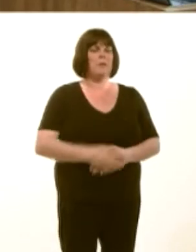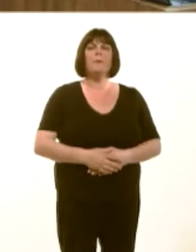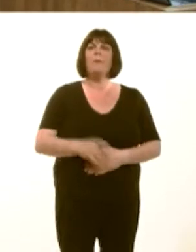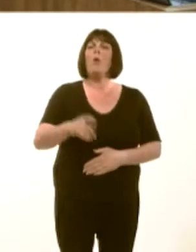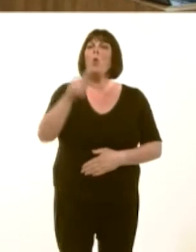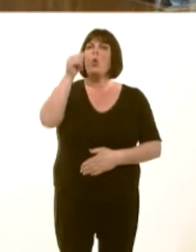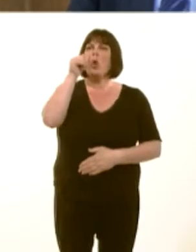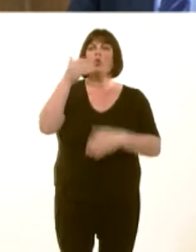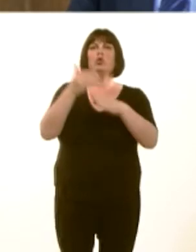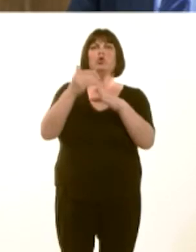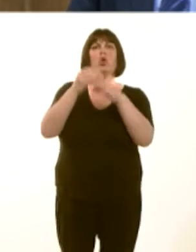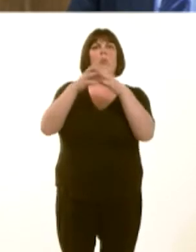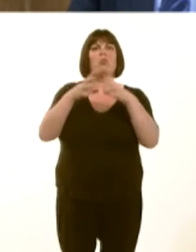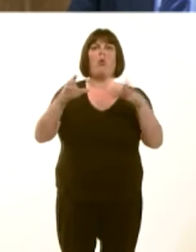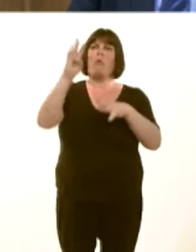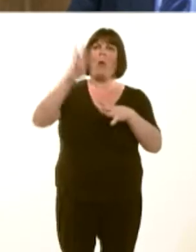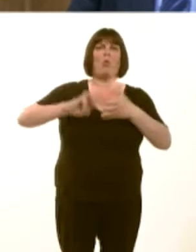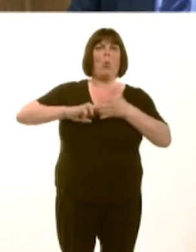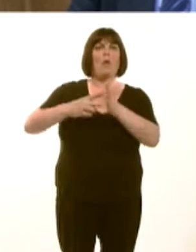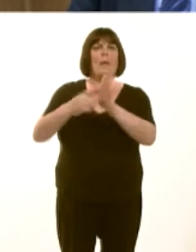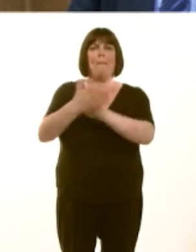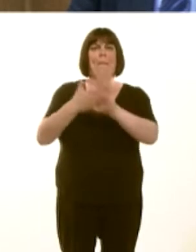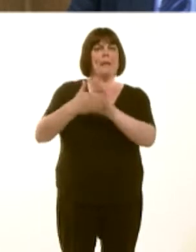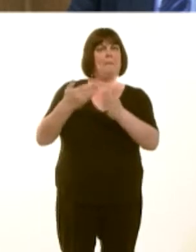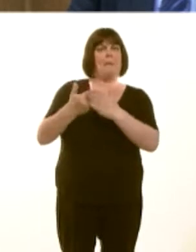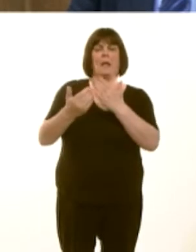had with funding apprenticeships, that there is demand for more apprenticeships, and thatís